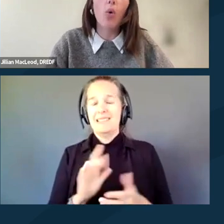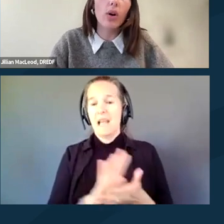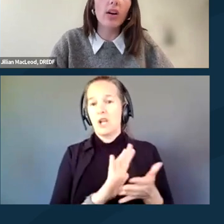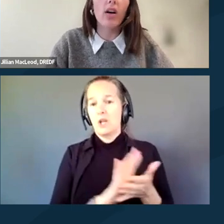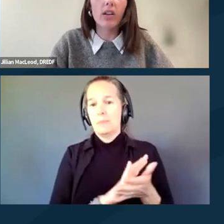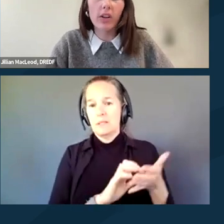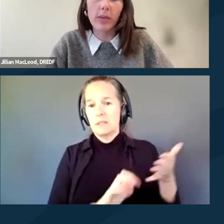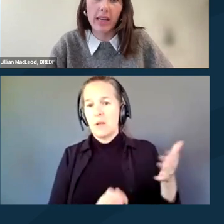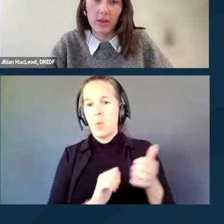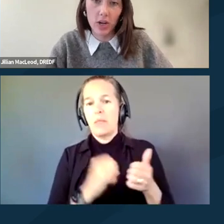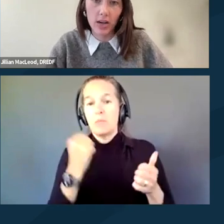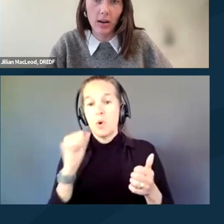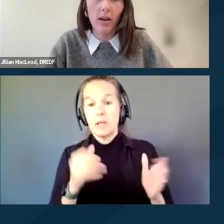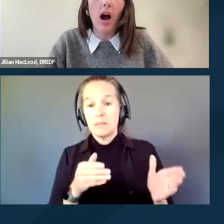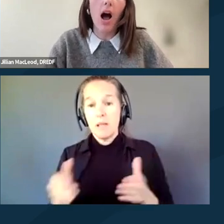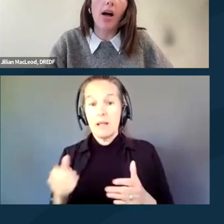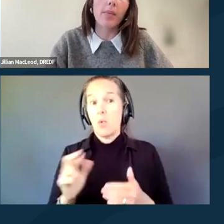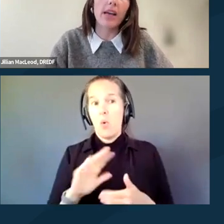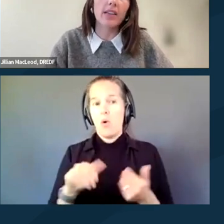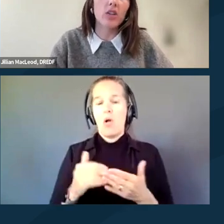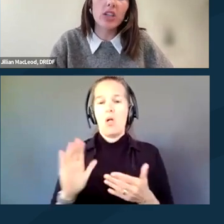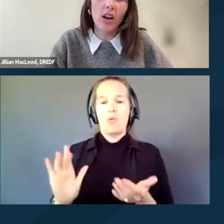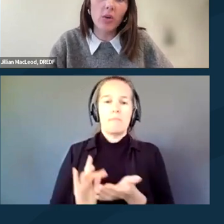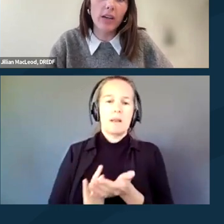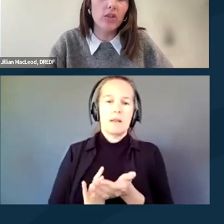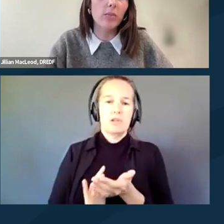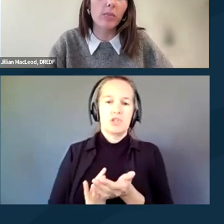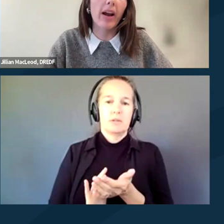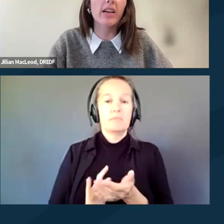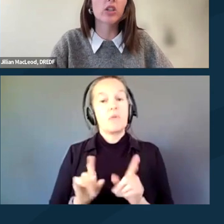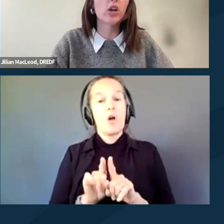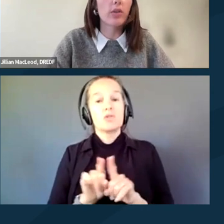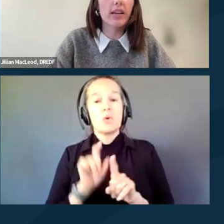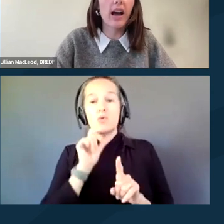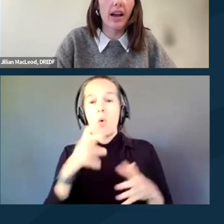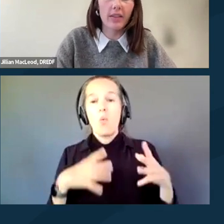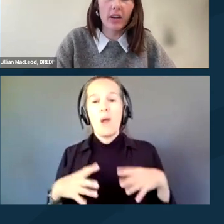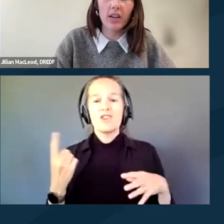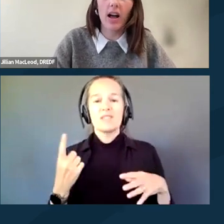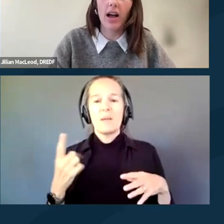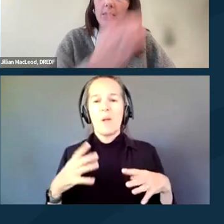or all of your medication. It is good not to wear super bright clothing either